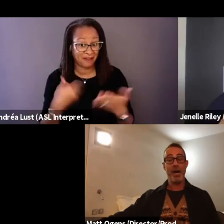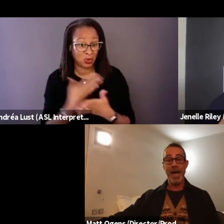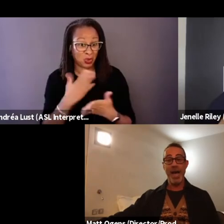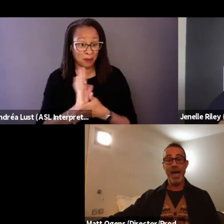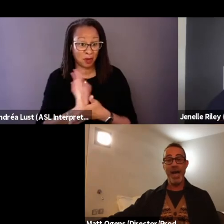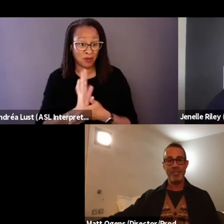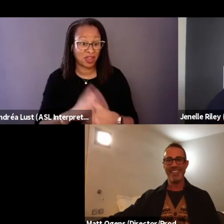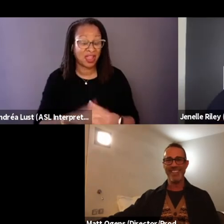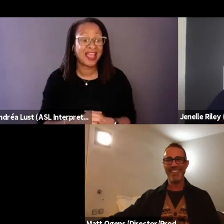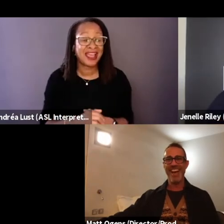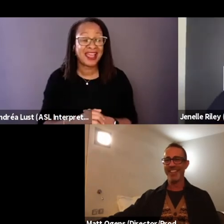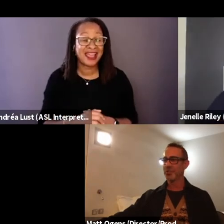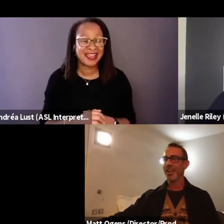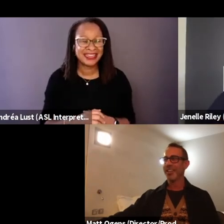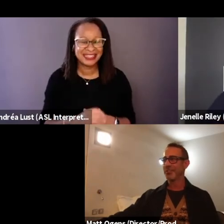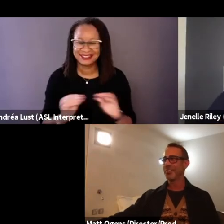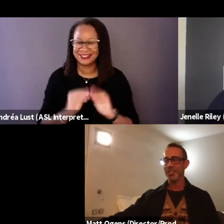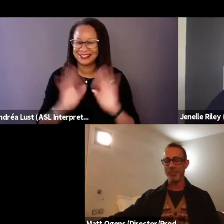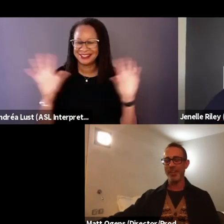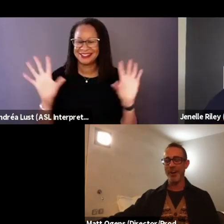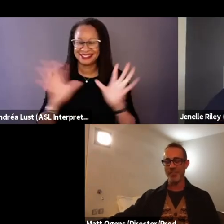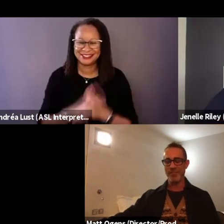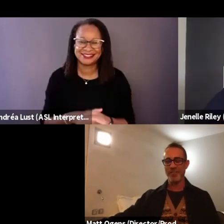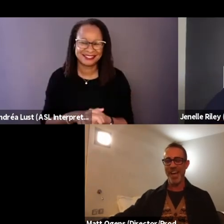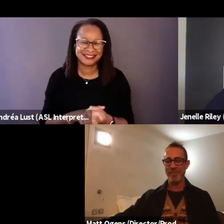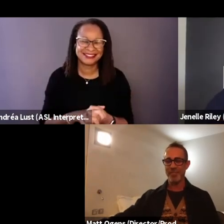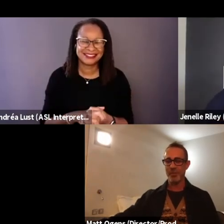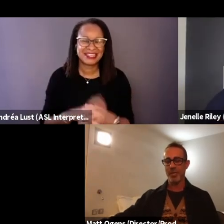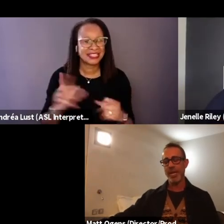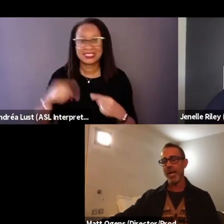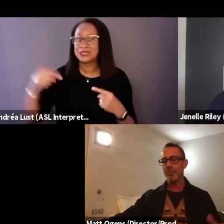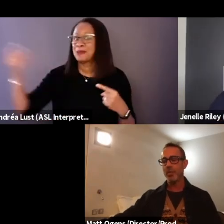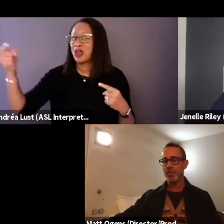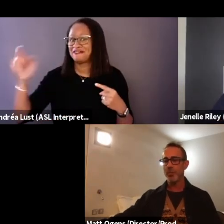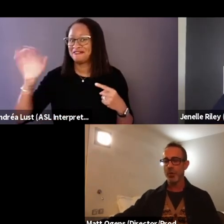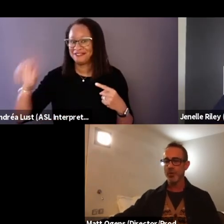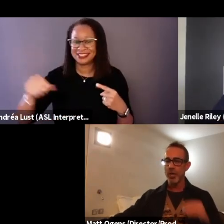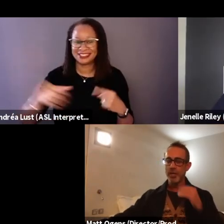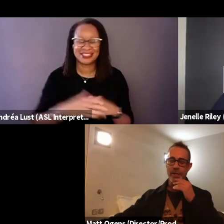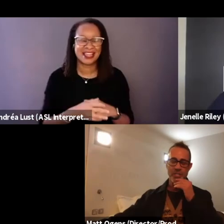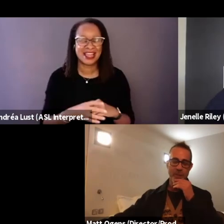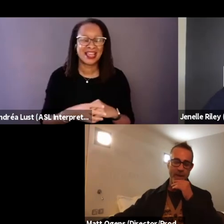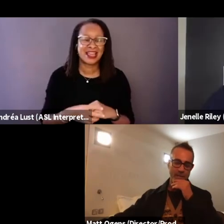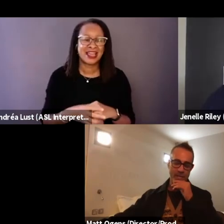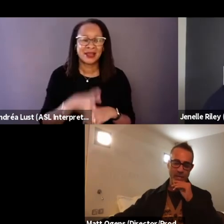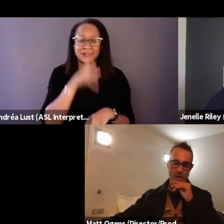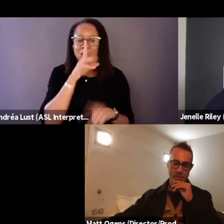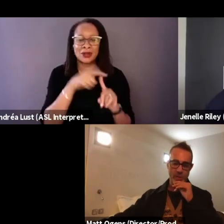Absolutely yeah, there's this spinoff absolutely. And I am looking, we're talking about expanding Audible